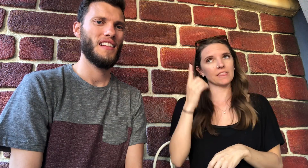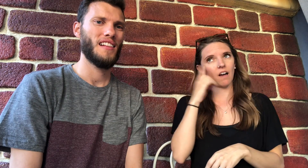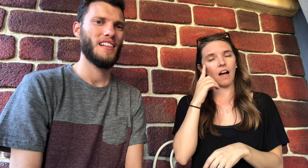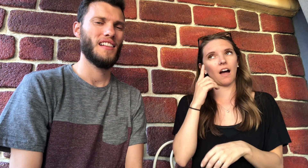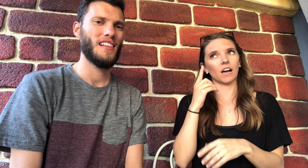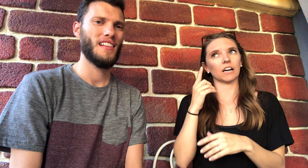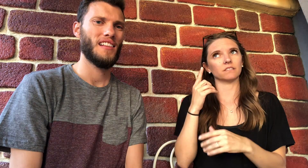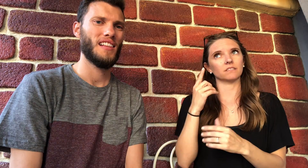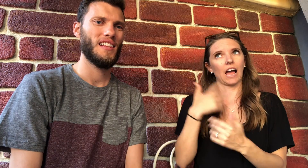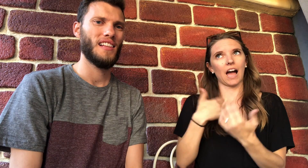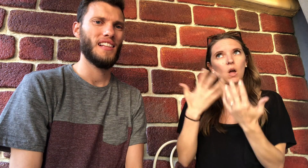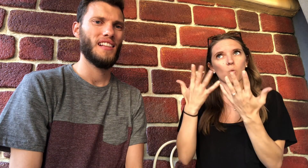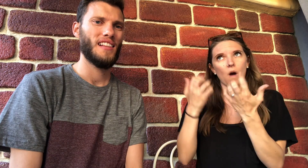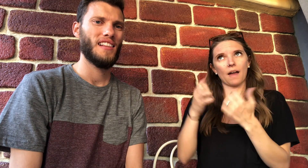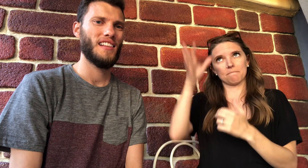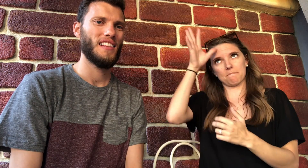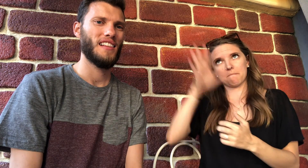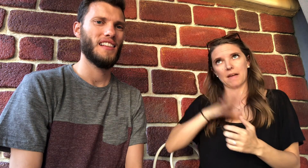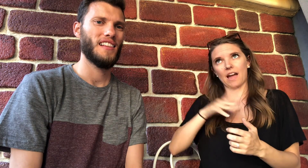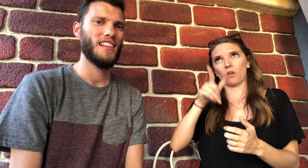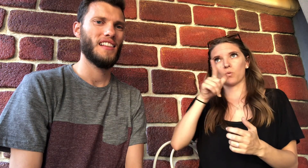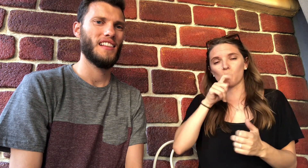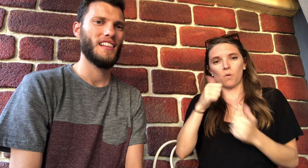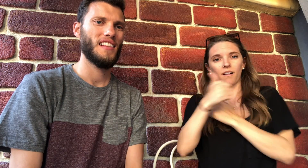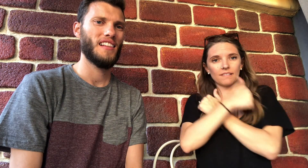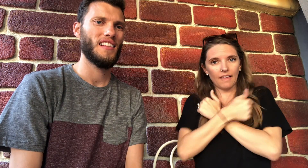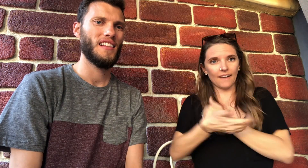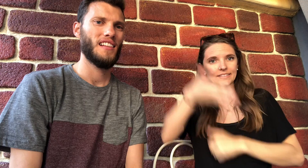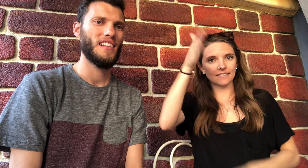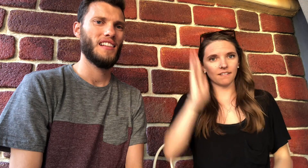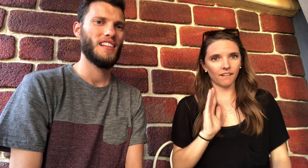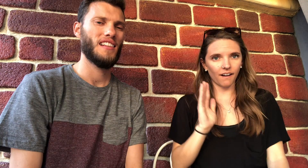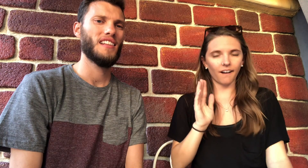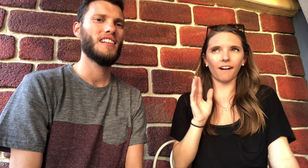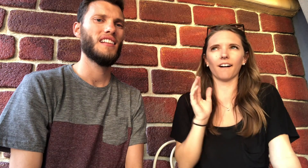I thought, "I want a man who loves God.